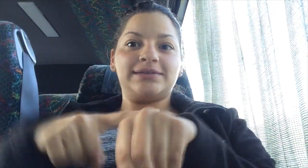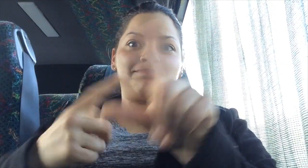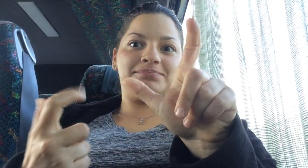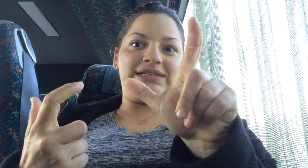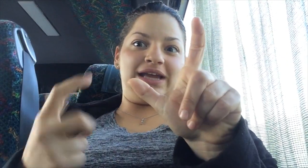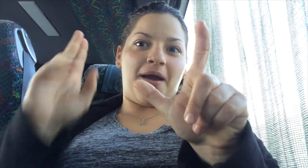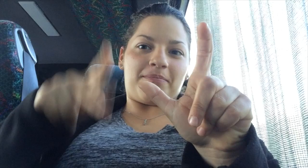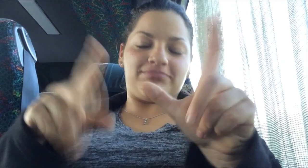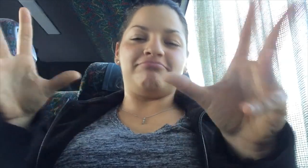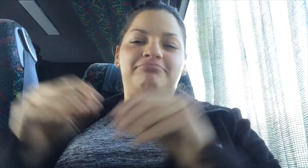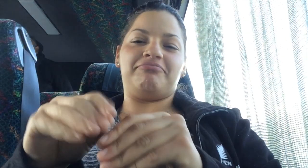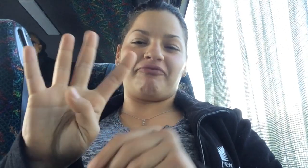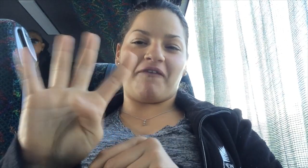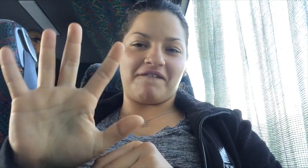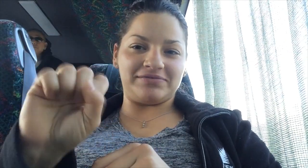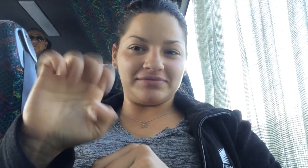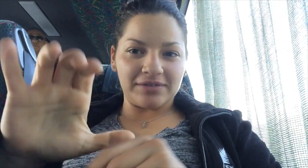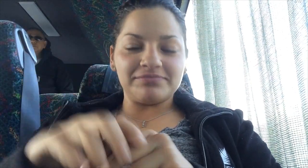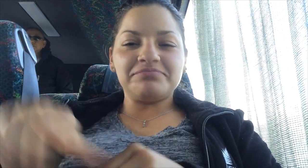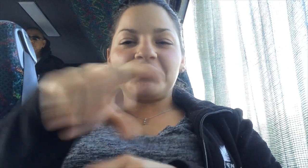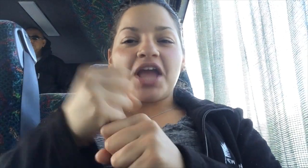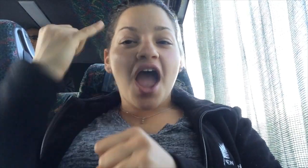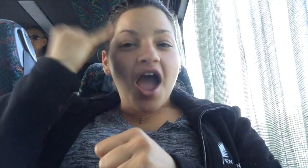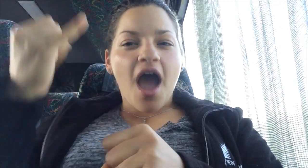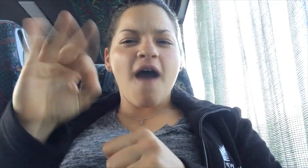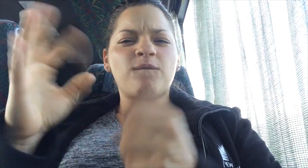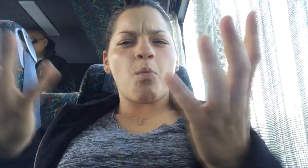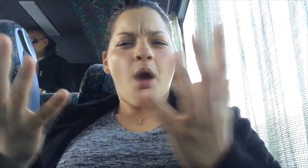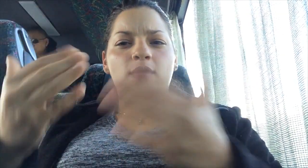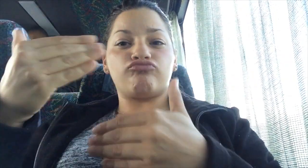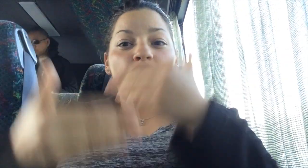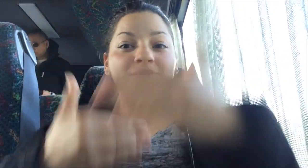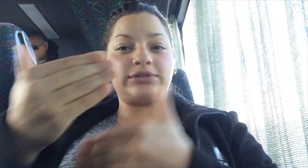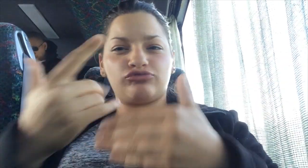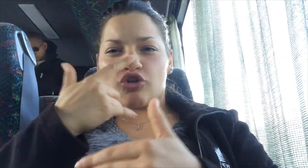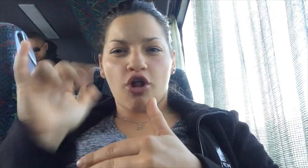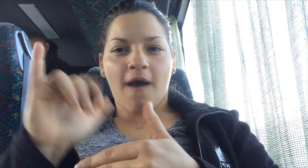but I time lapsed it to make it 45 seconds. You can get an idea of what the process looks like